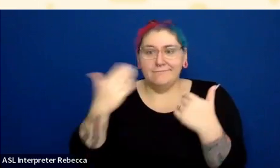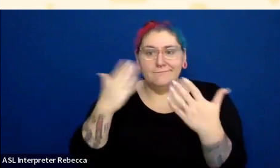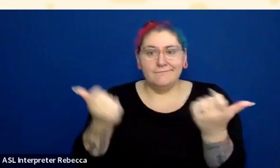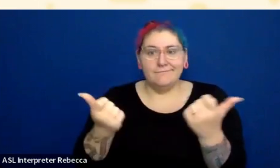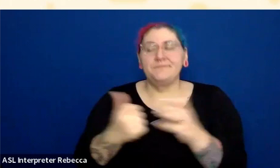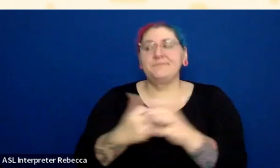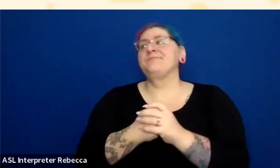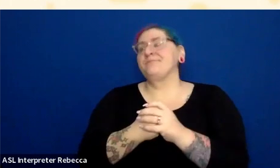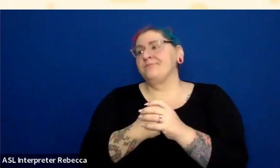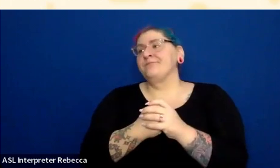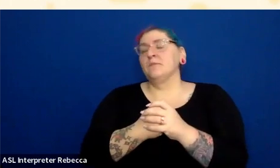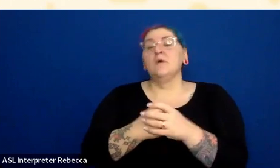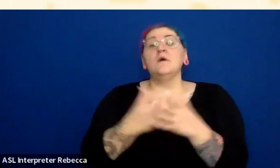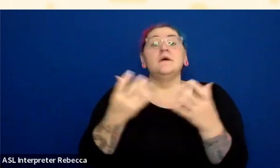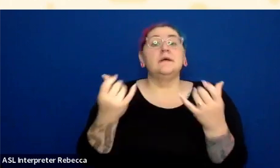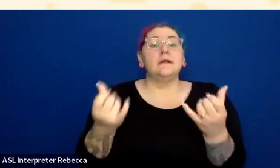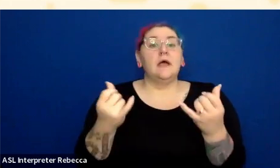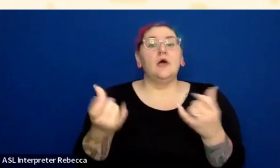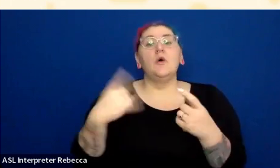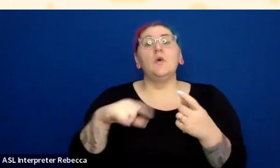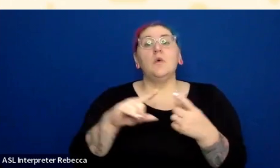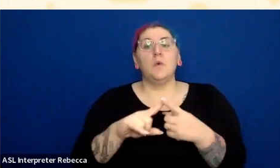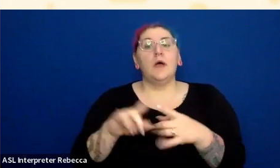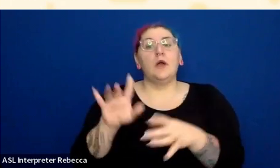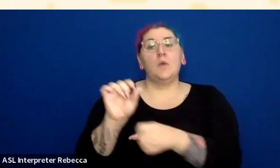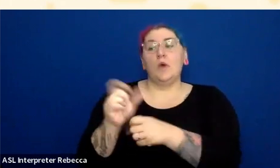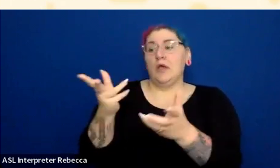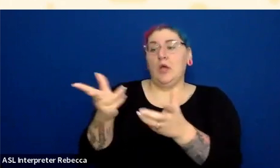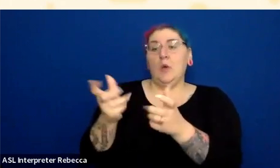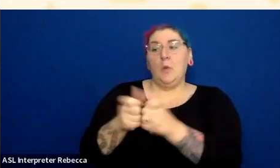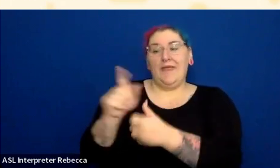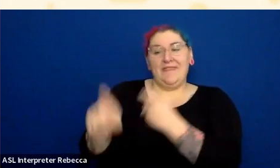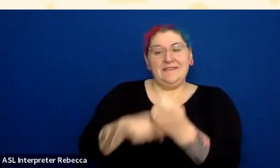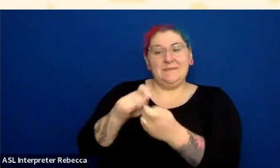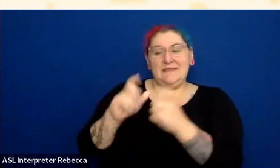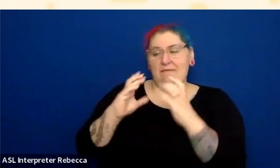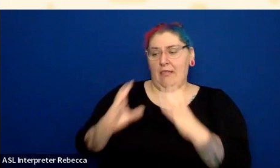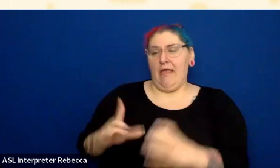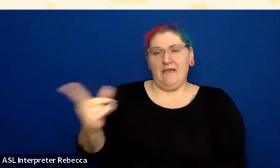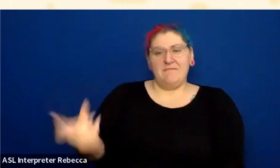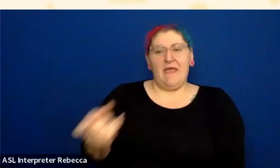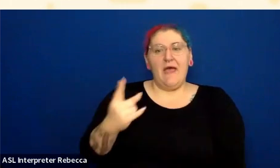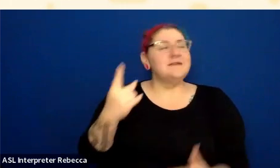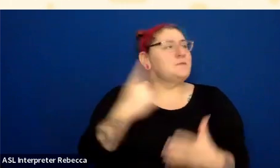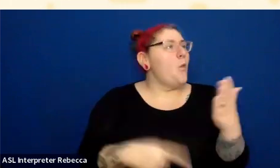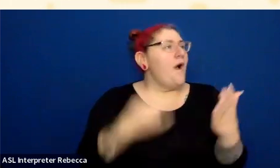Now, when we were working with this client, they said, Well, what if I just bold this? What if I use bold to distinguish this link?